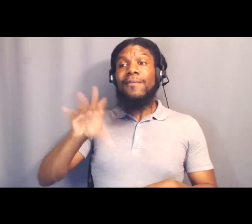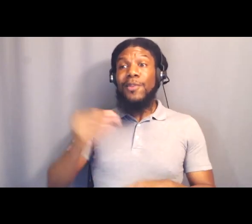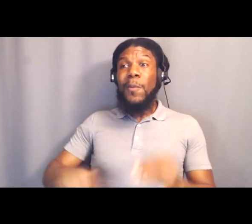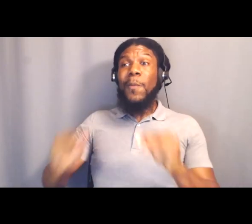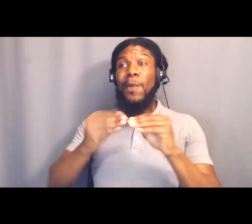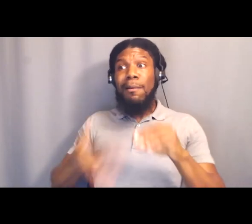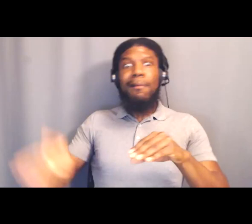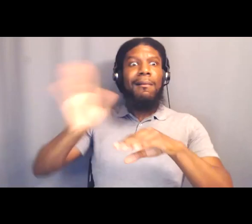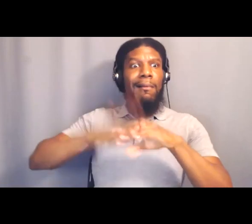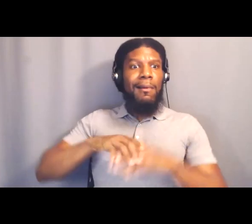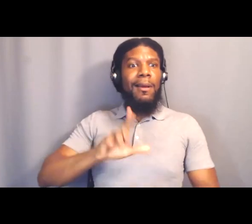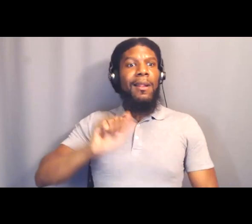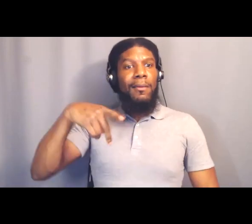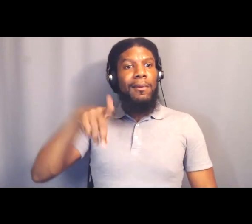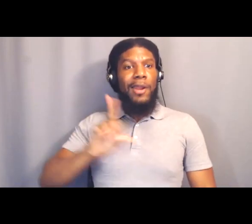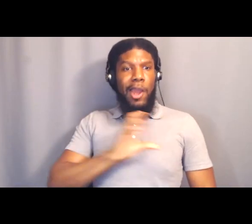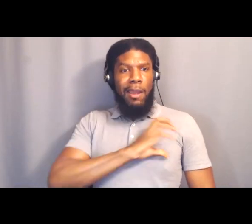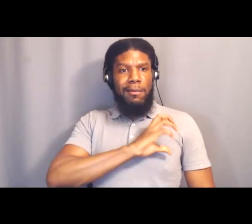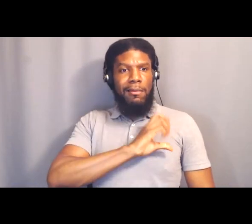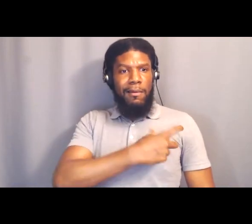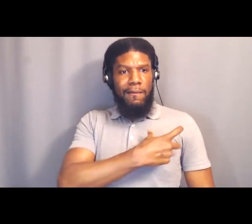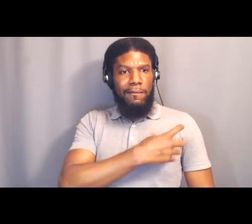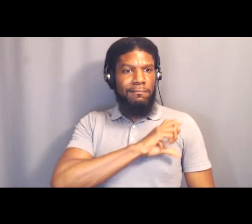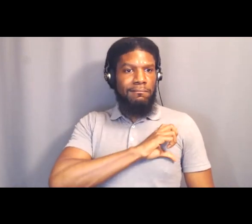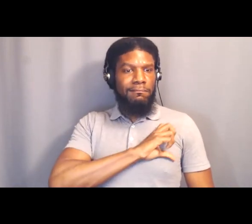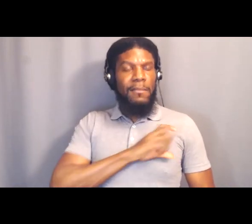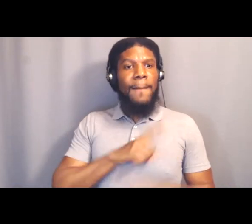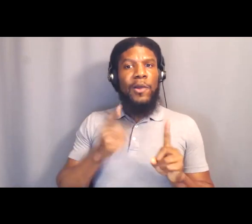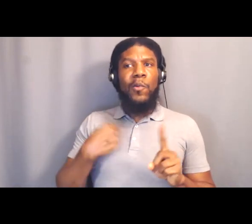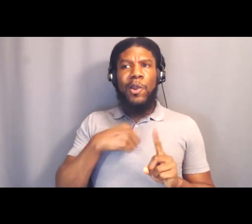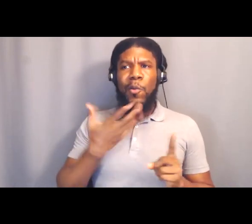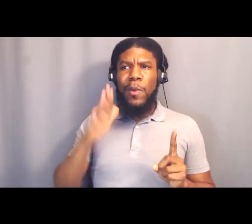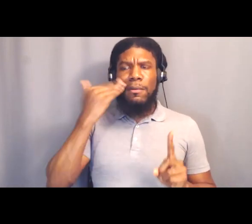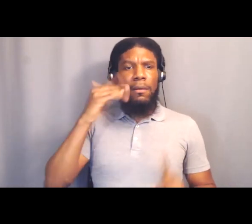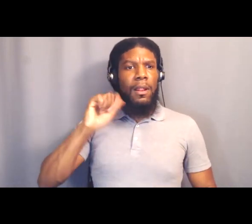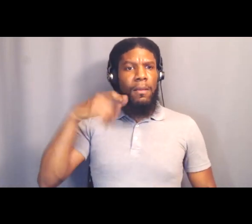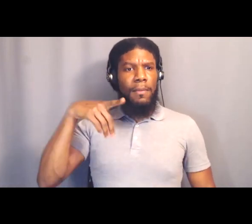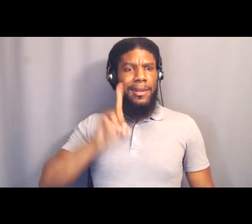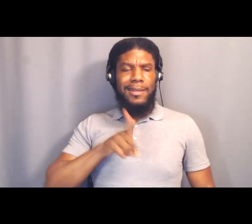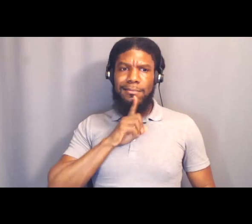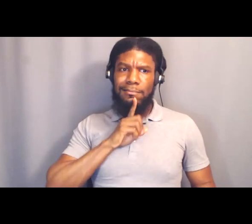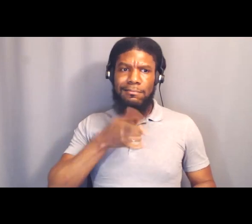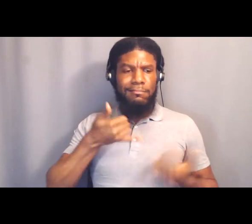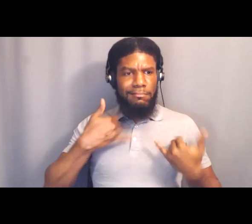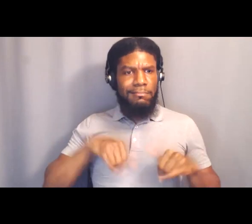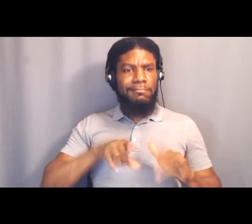When we know that LAPD continues to kill folks, continues to brutalize folks, continues to profile folks.